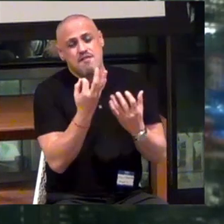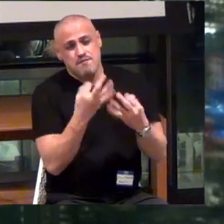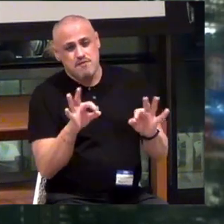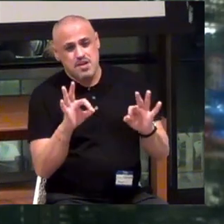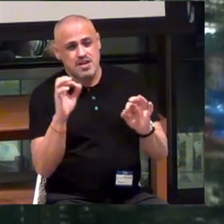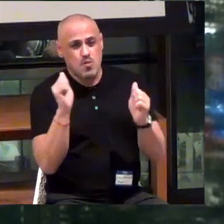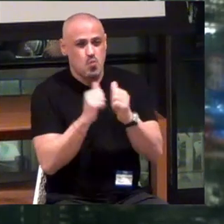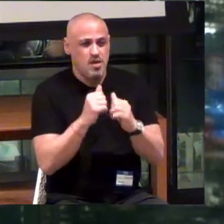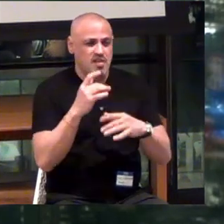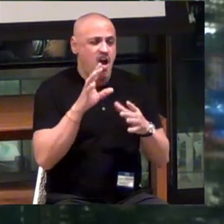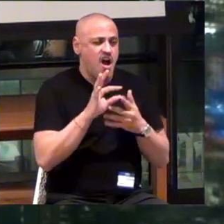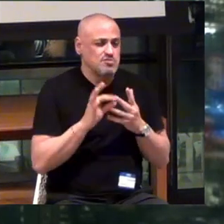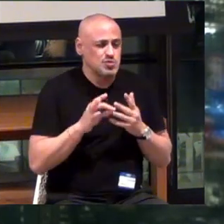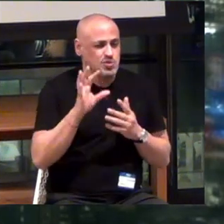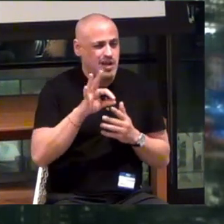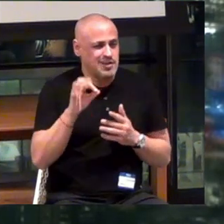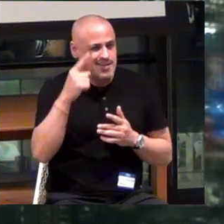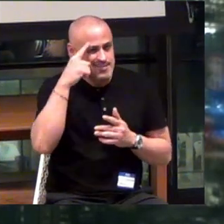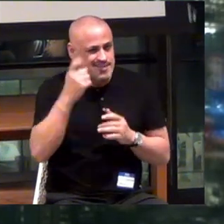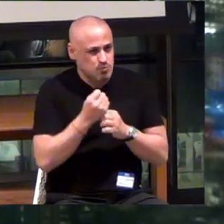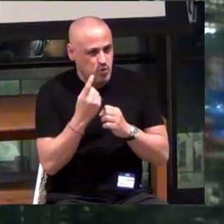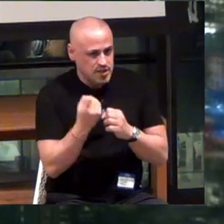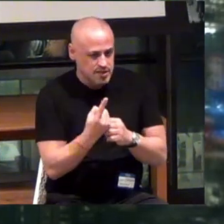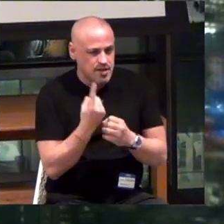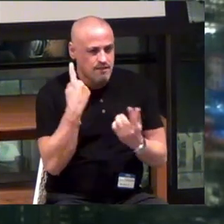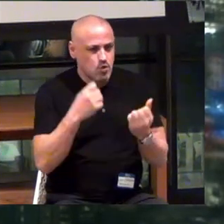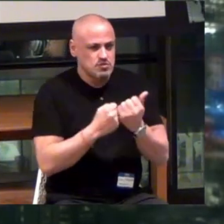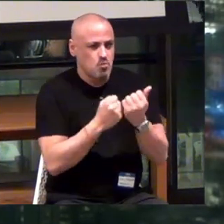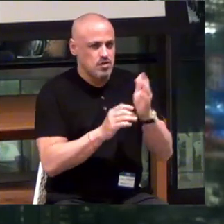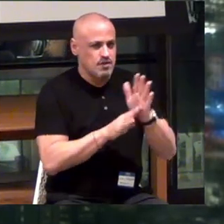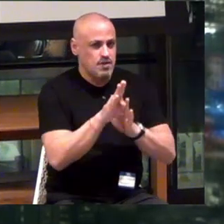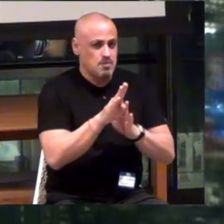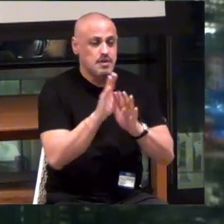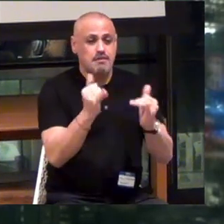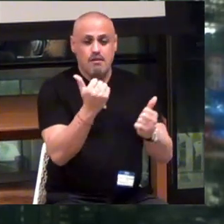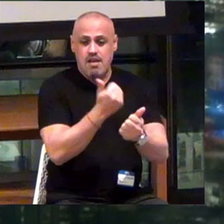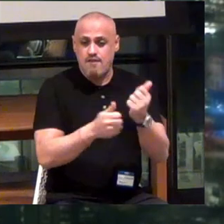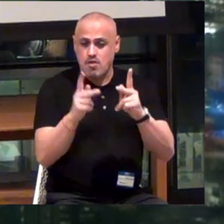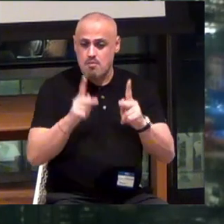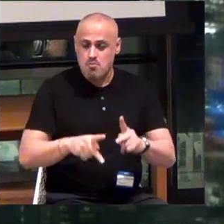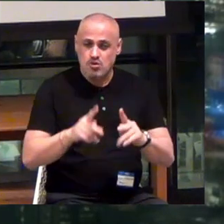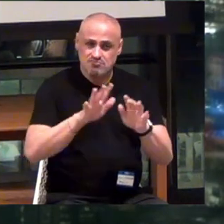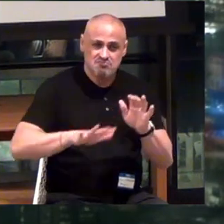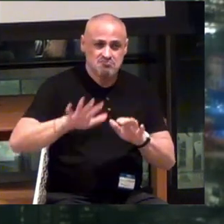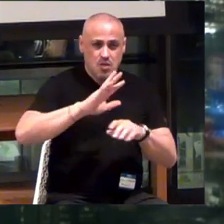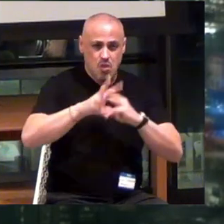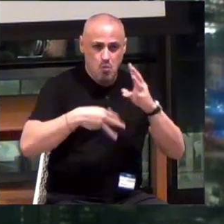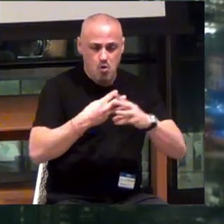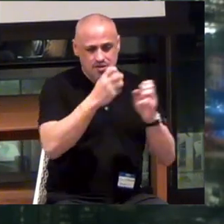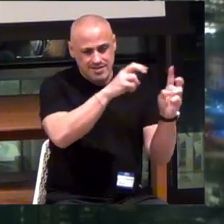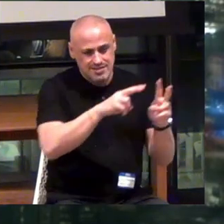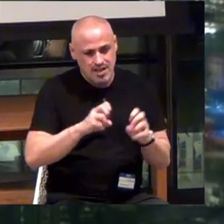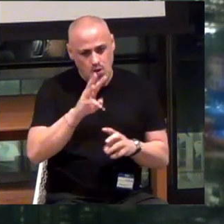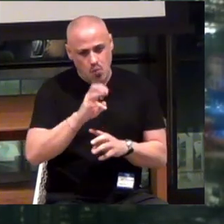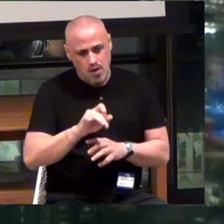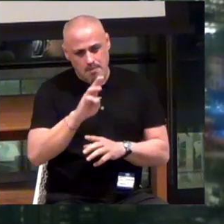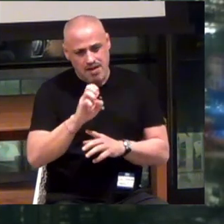just to support the development. And now every person who is blind all around the world can download WayBand for free.